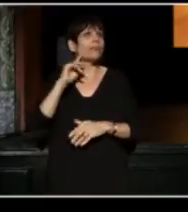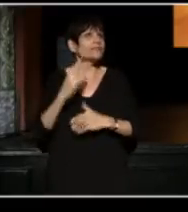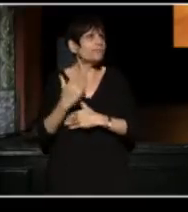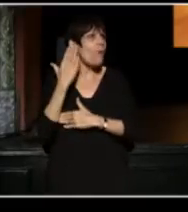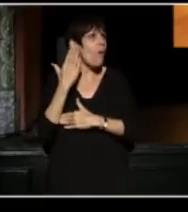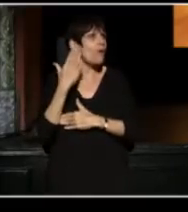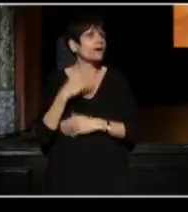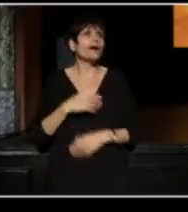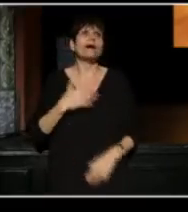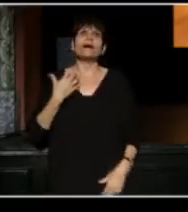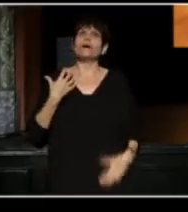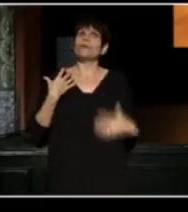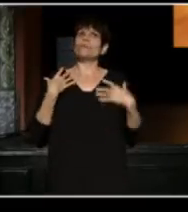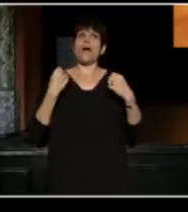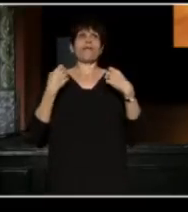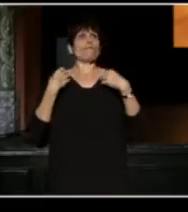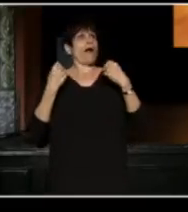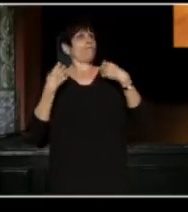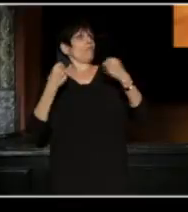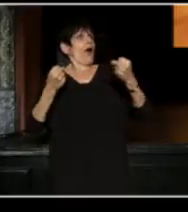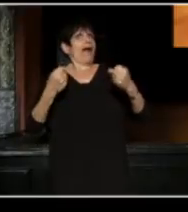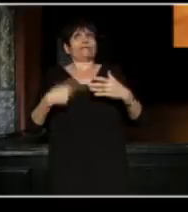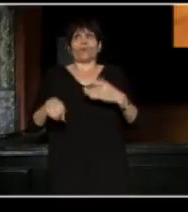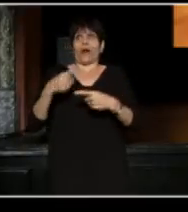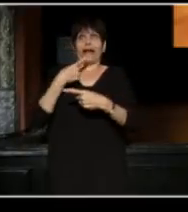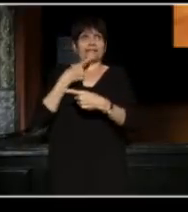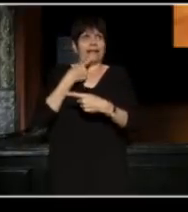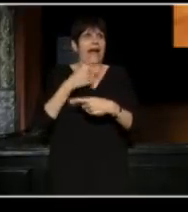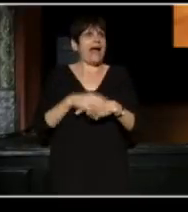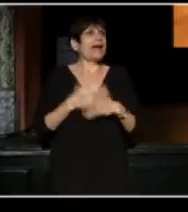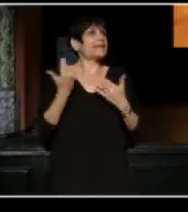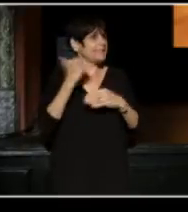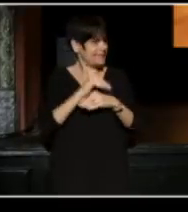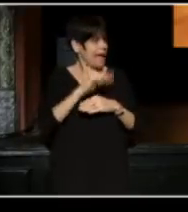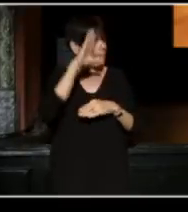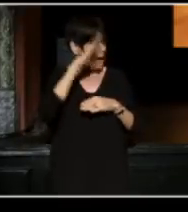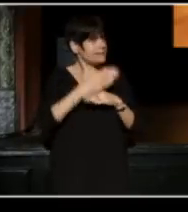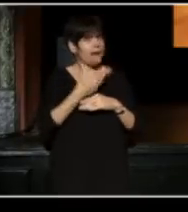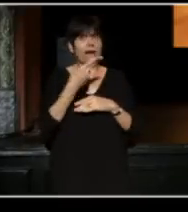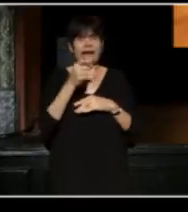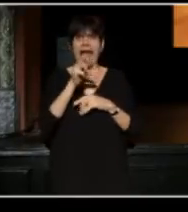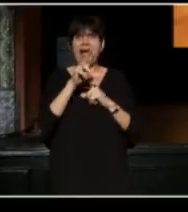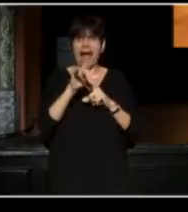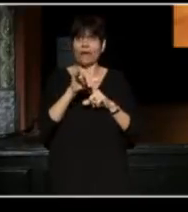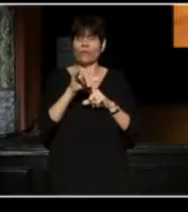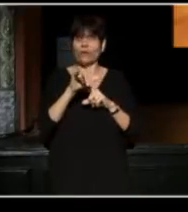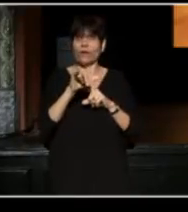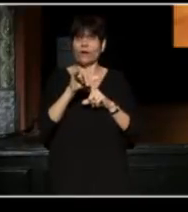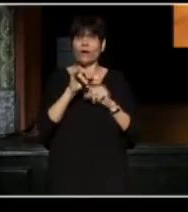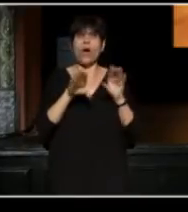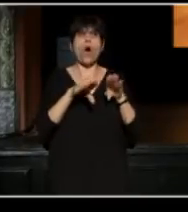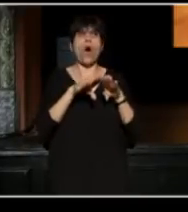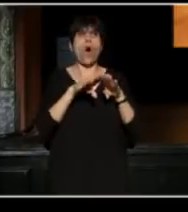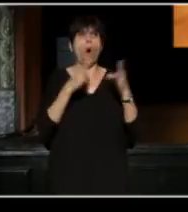Brave, brave, brave is what I say. And tonight, my son Henry, opens in "Anything goes!"